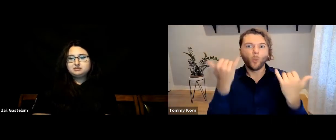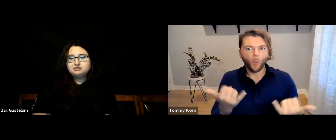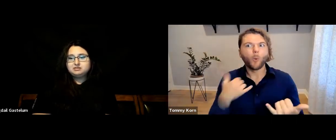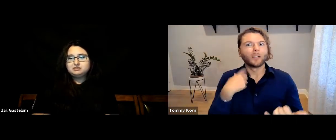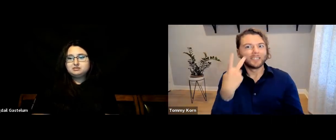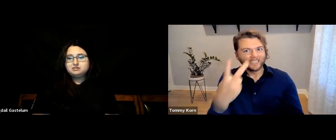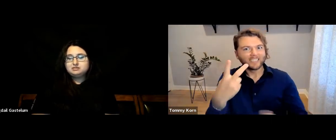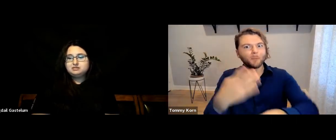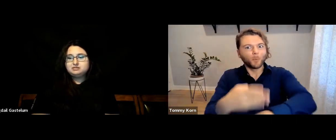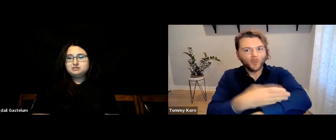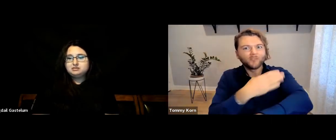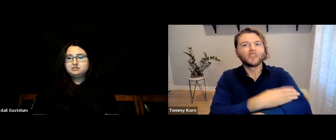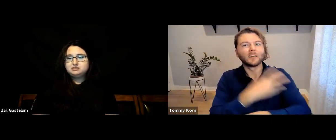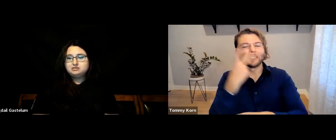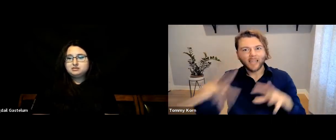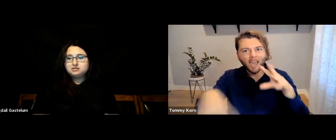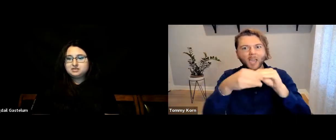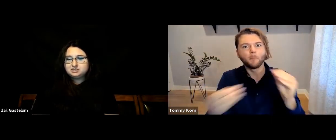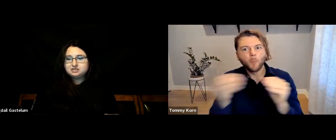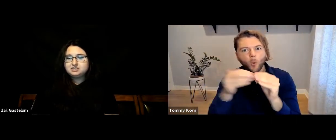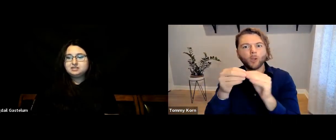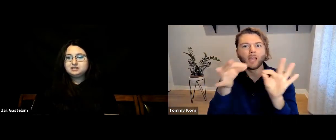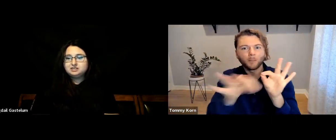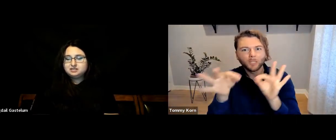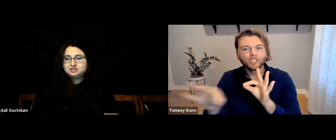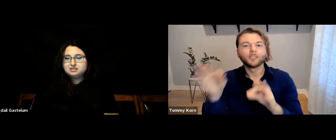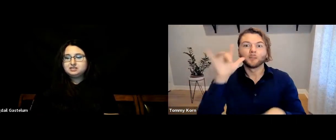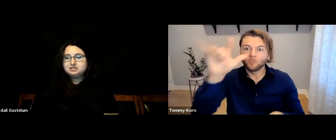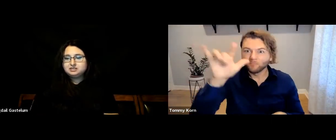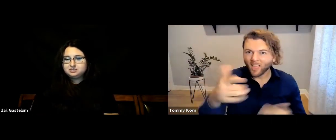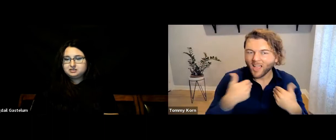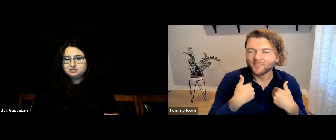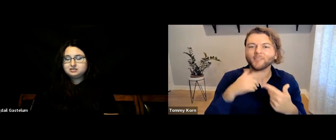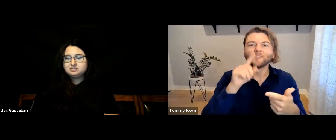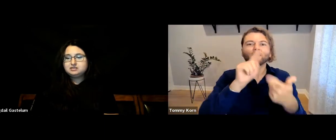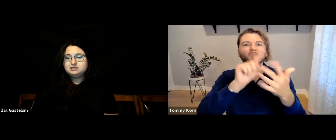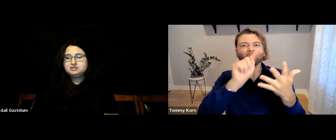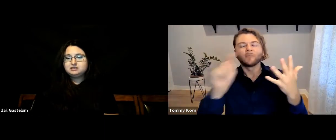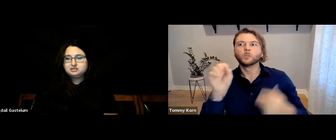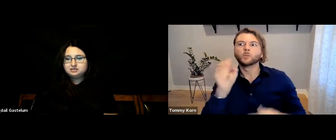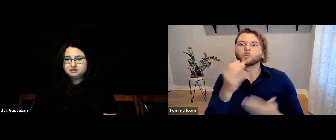We’ve seen some improvements with captions displayed in more places, like in planes.